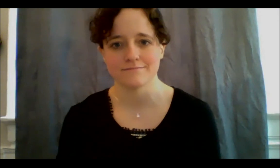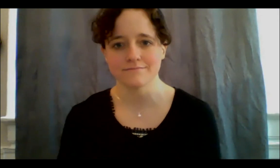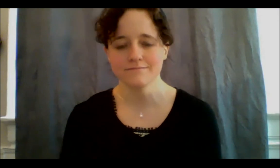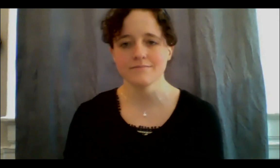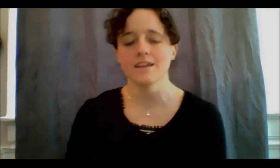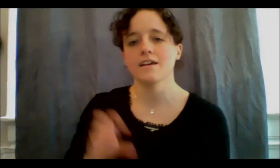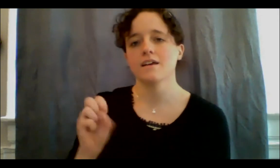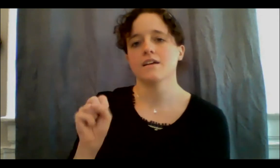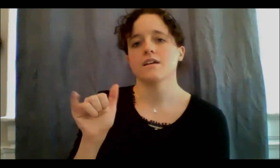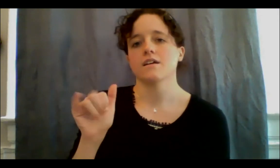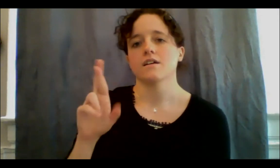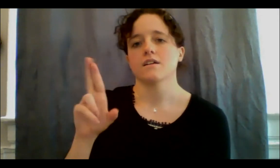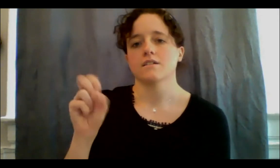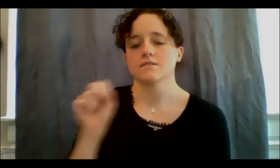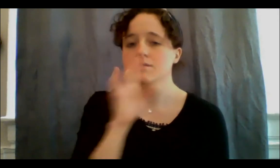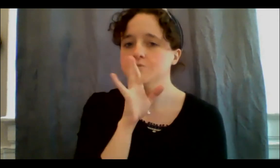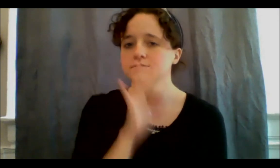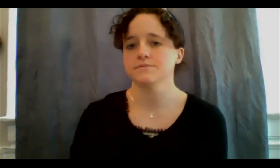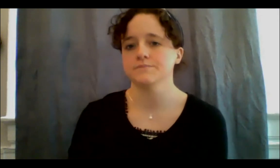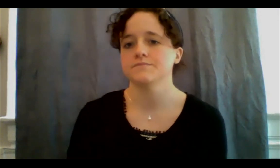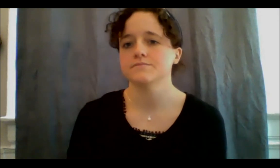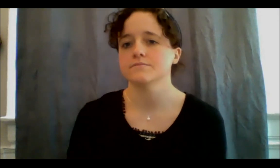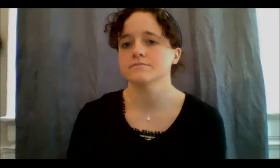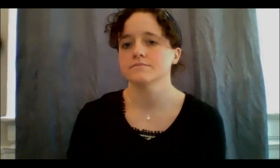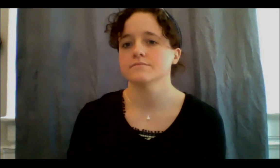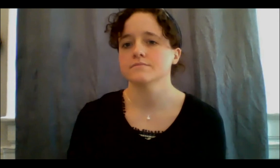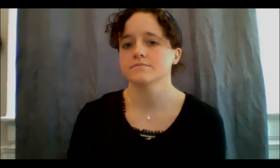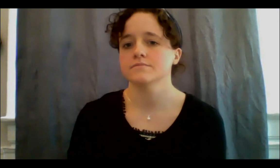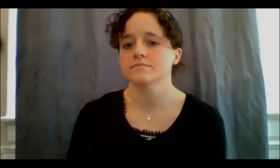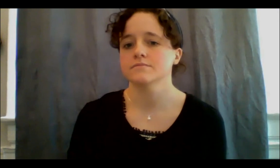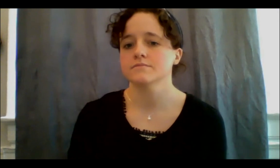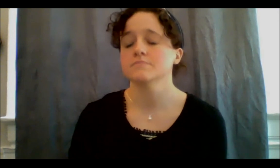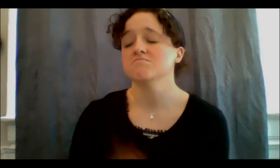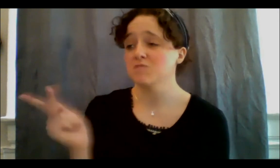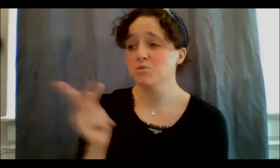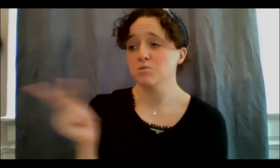Yeah, I really was resonating with what you both were saying, and I think